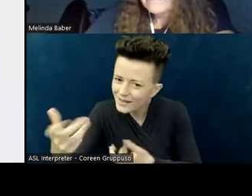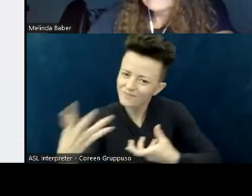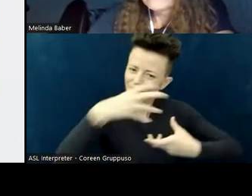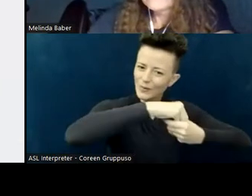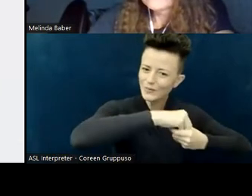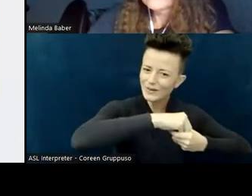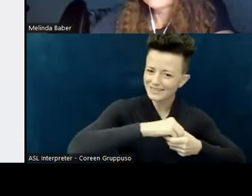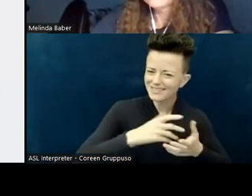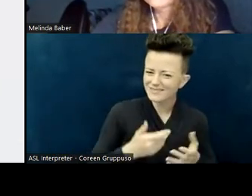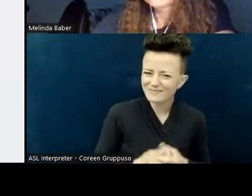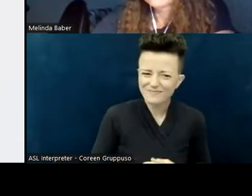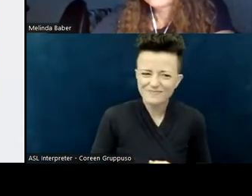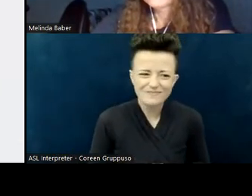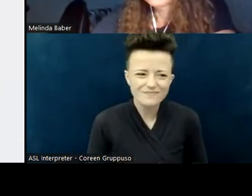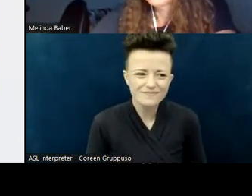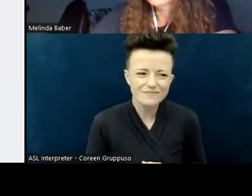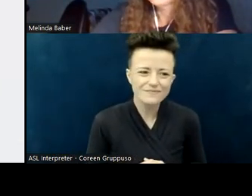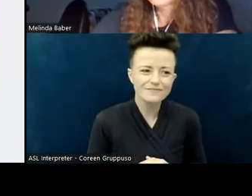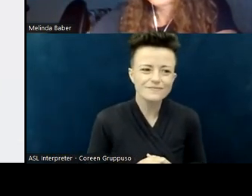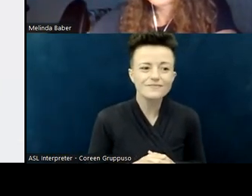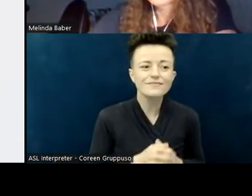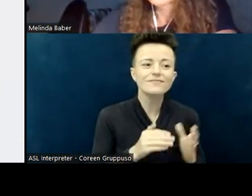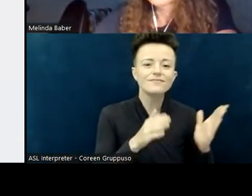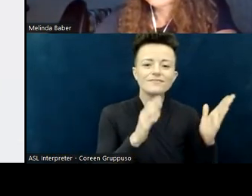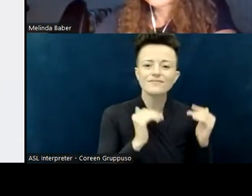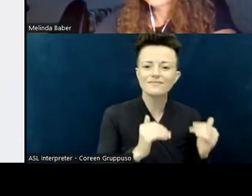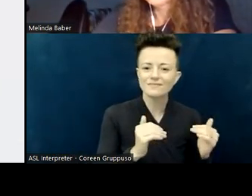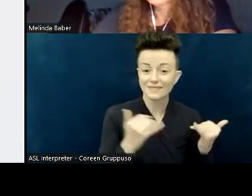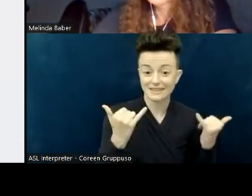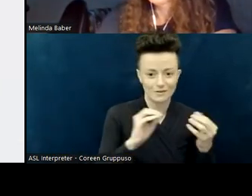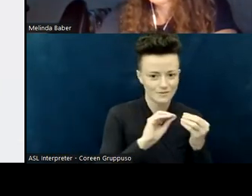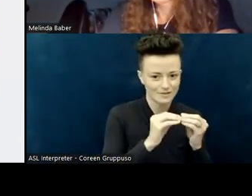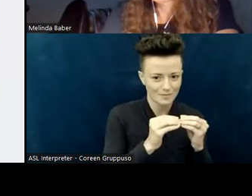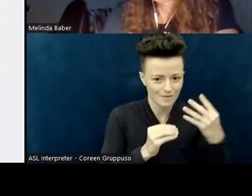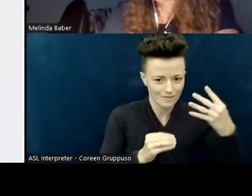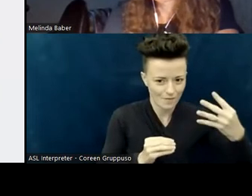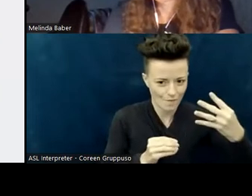Another piece to looking at… Now we're going back to… This is the last thing I'm going to go over